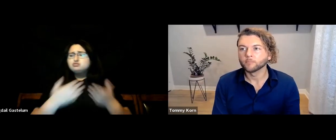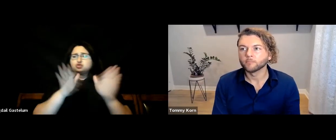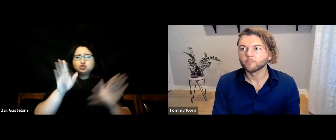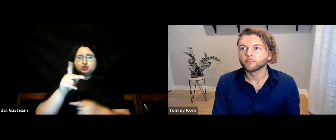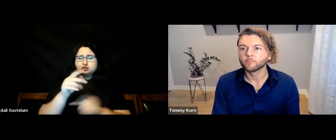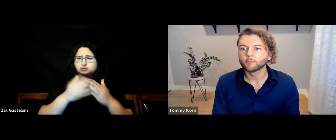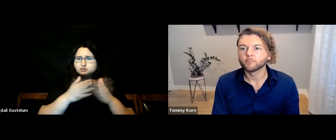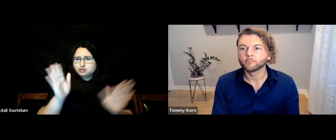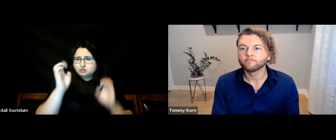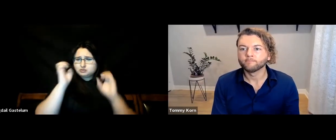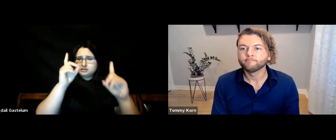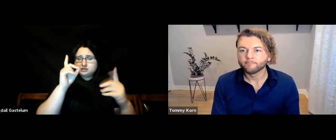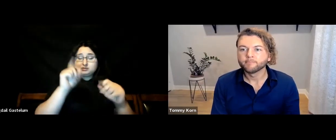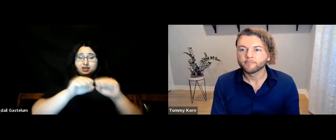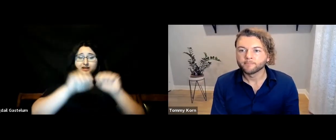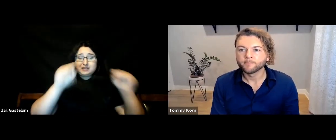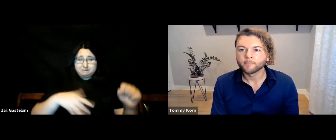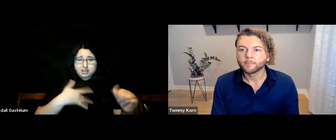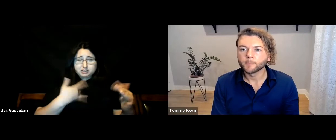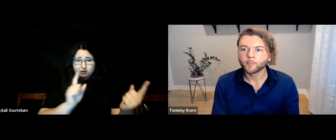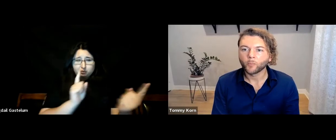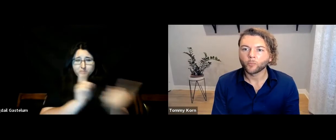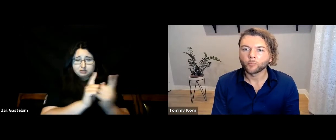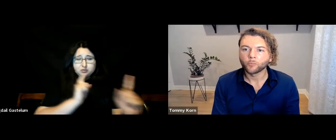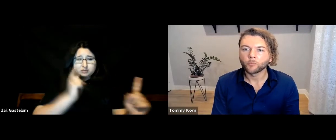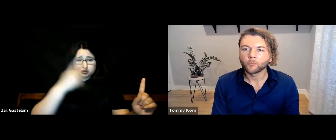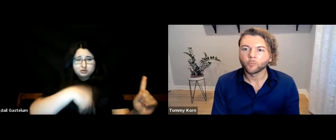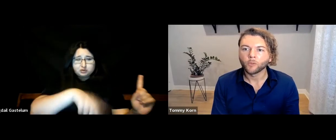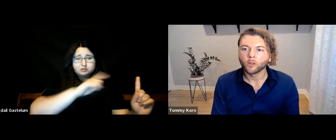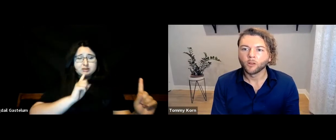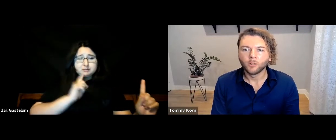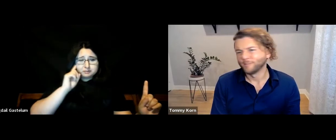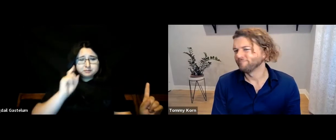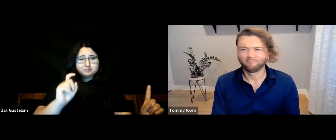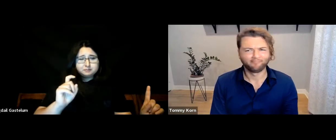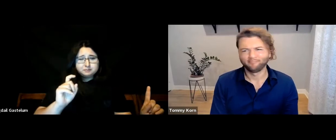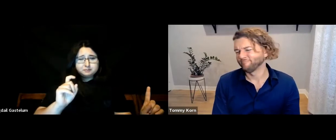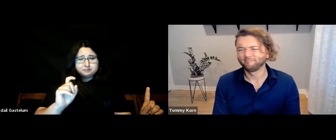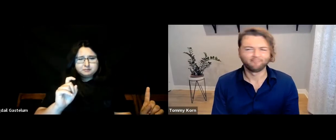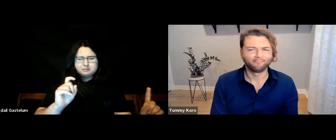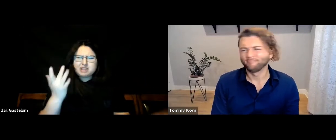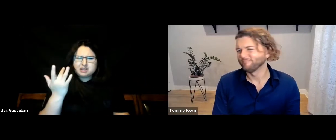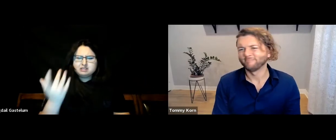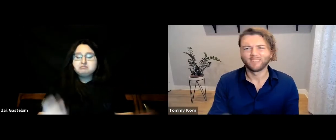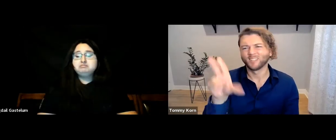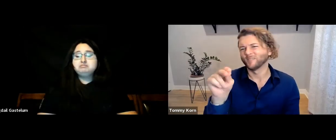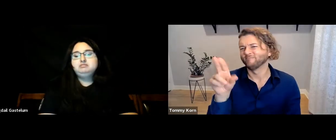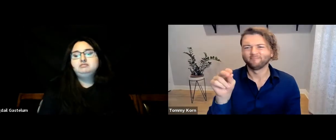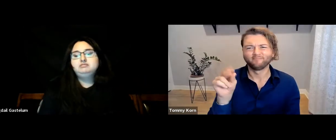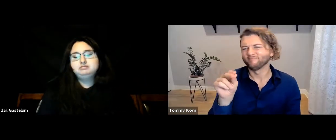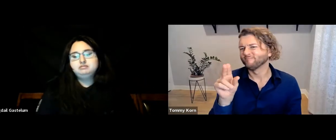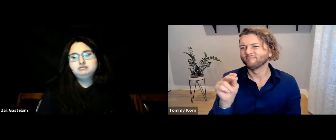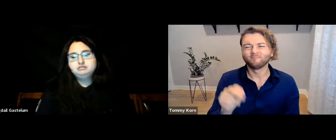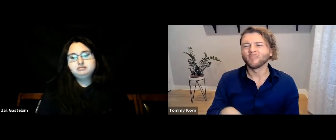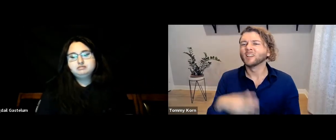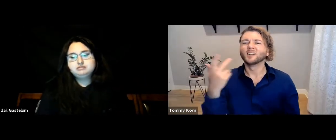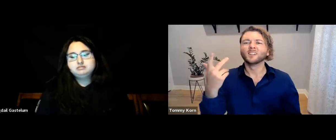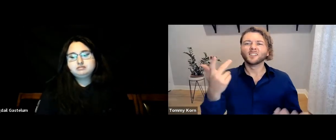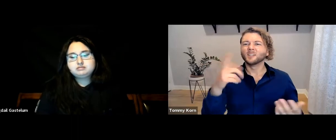“Do you feel that the public education system meets the needs of Deaf students?” [Tommy] No, not at all. [Bigdail] Why not?